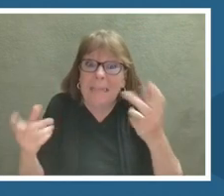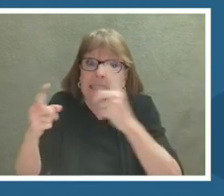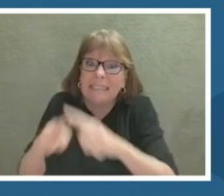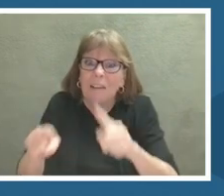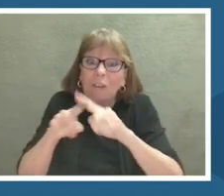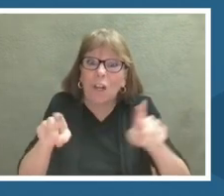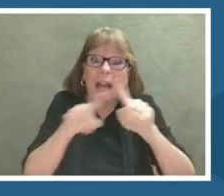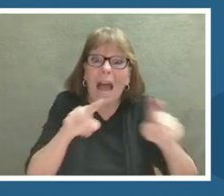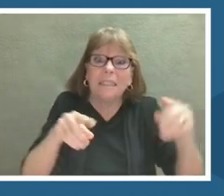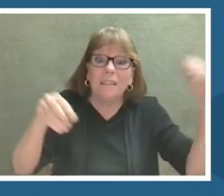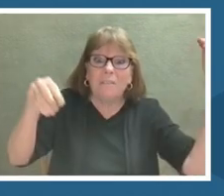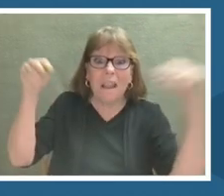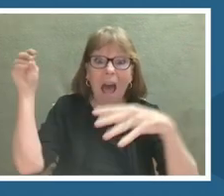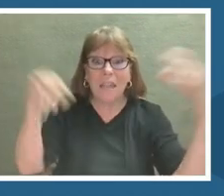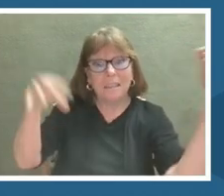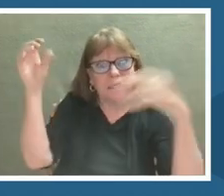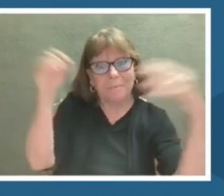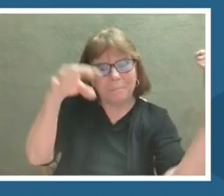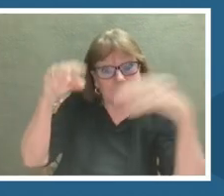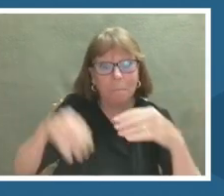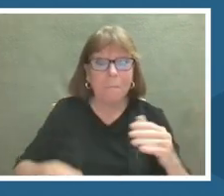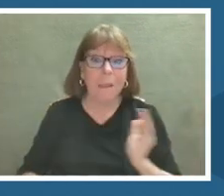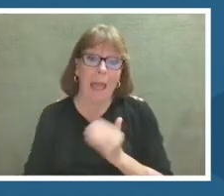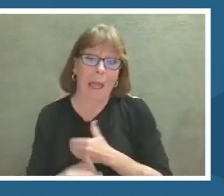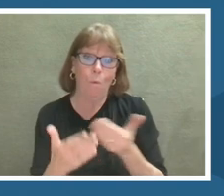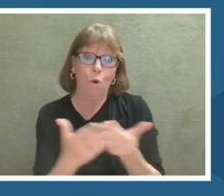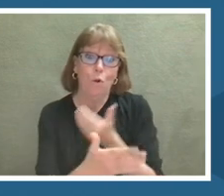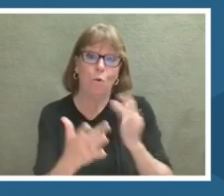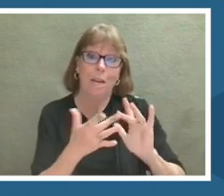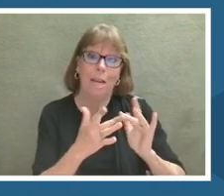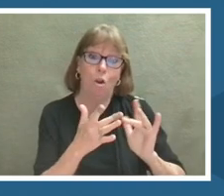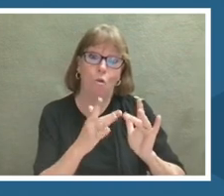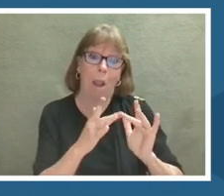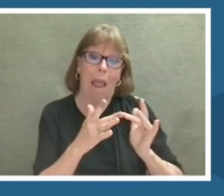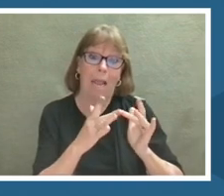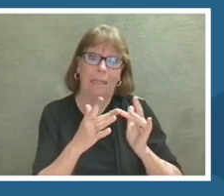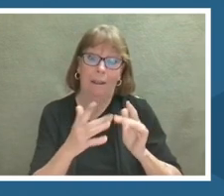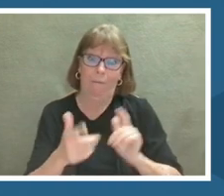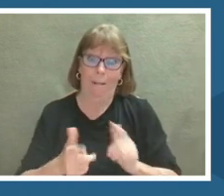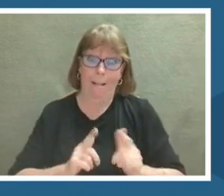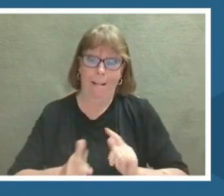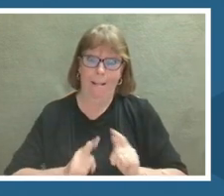The Smithsonian's new online interactive lets you journey through unexploded star with a